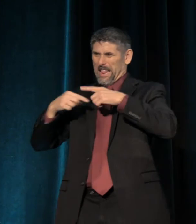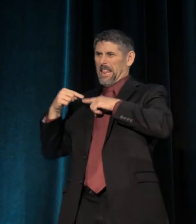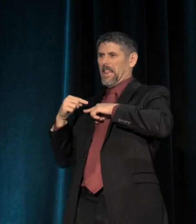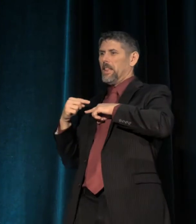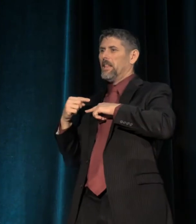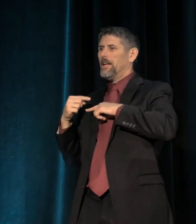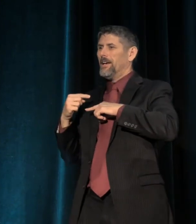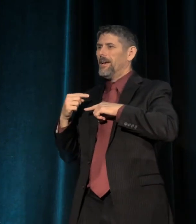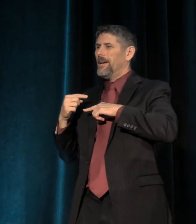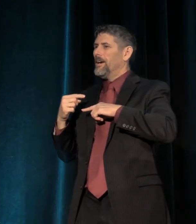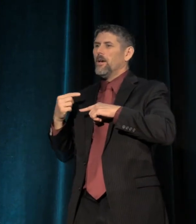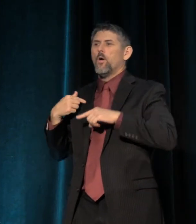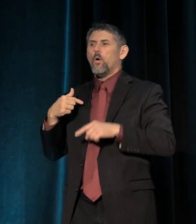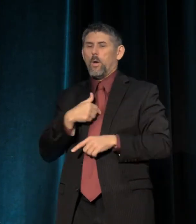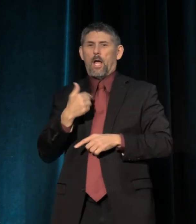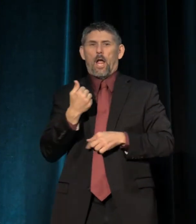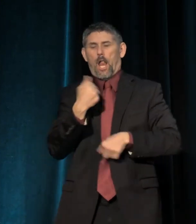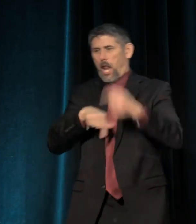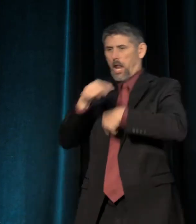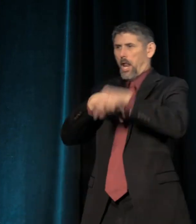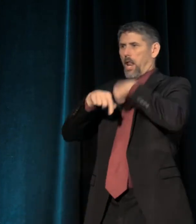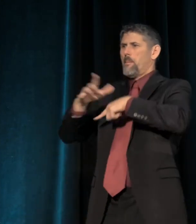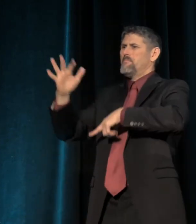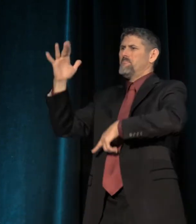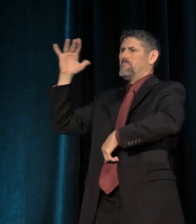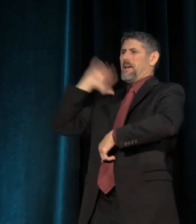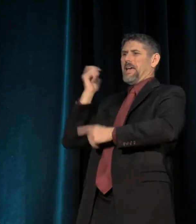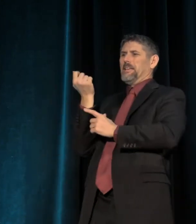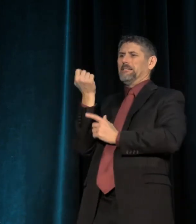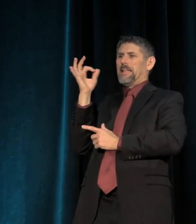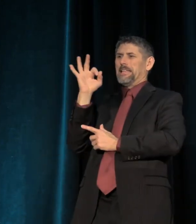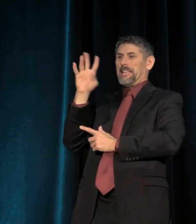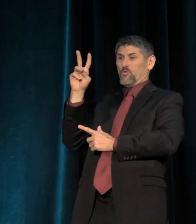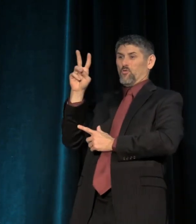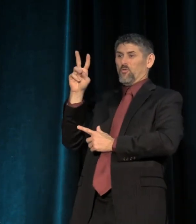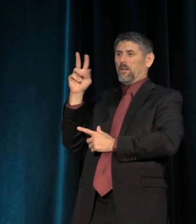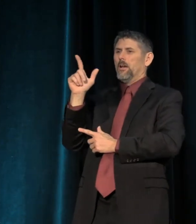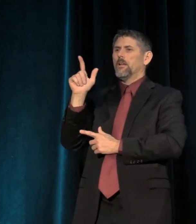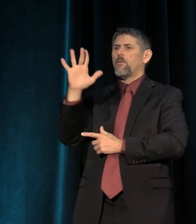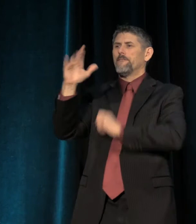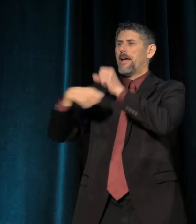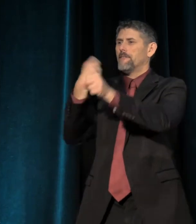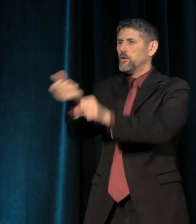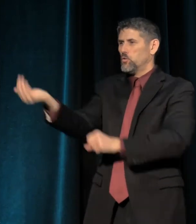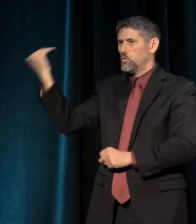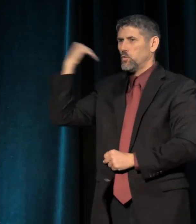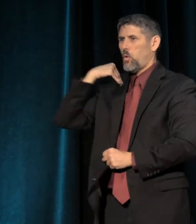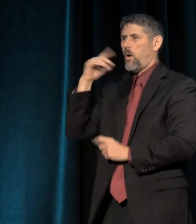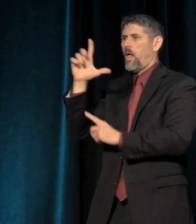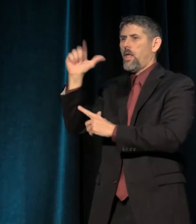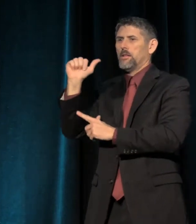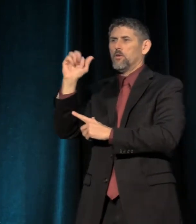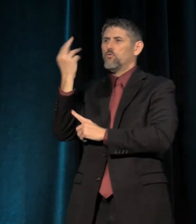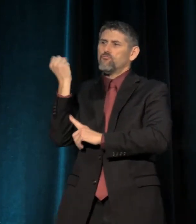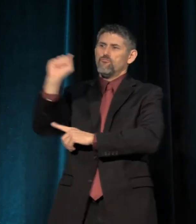And so it takes us back to 1992, 25 years ago, the Los Angeles riots.